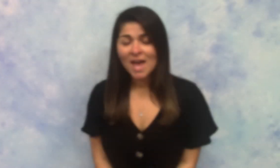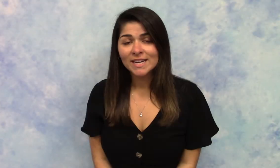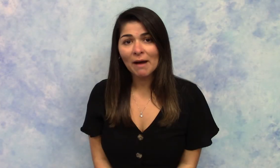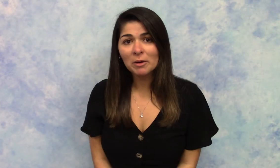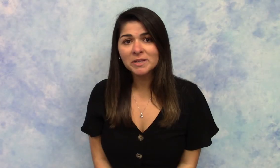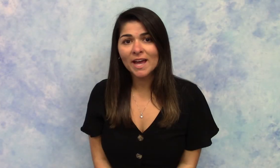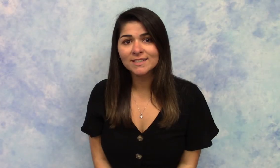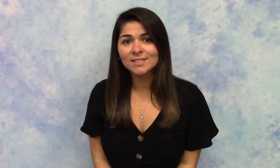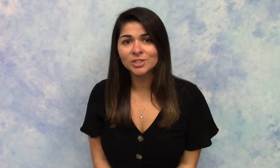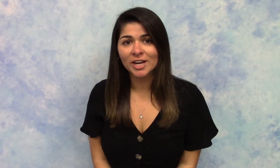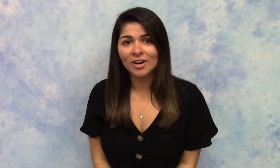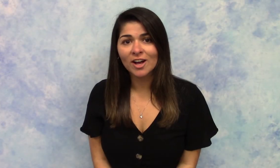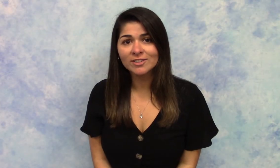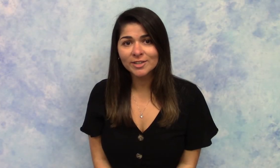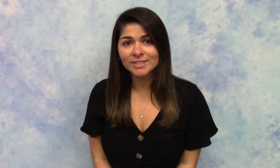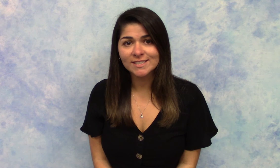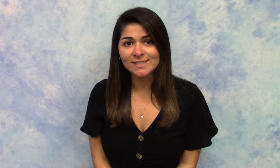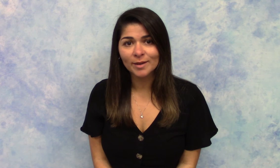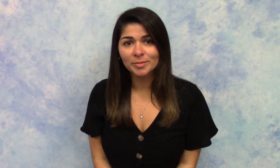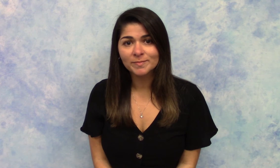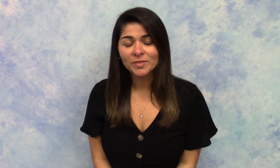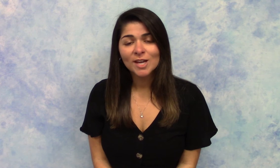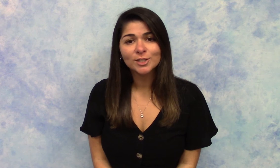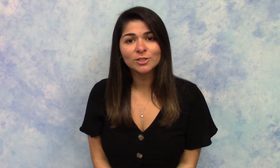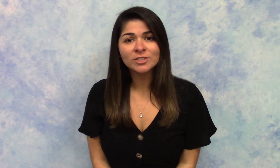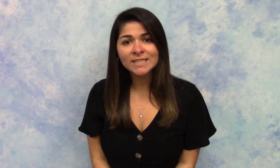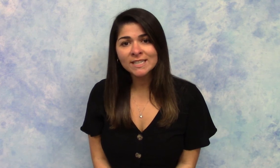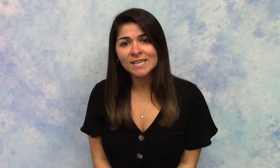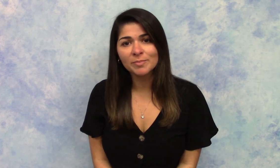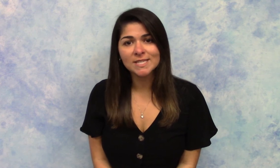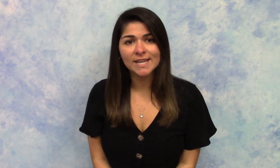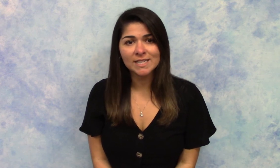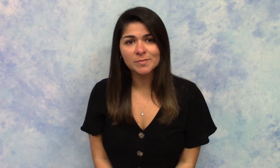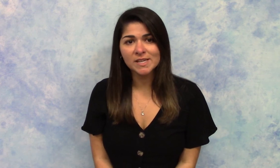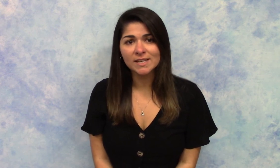Now I would like to share a literacy tip. Children can keep a steady beat